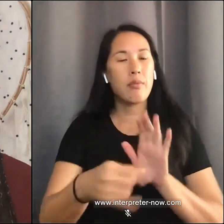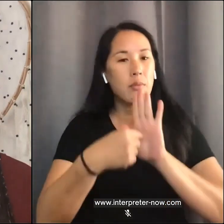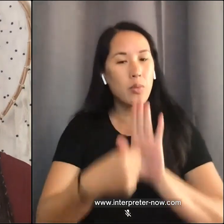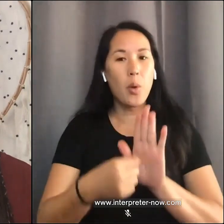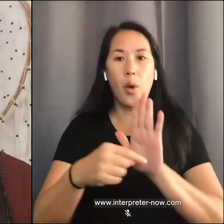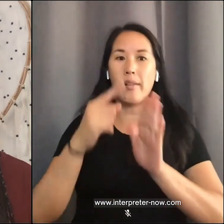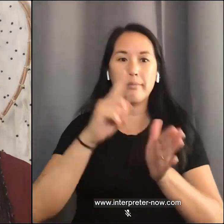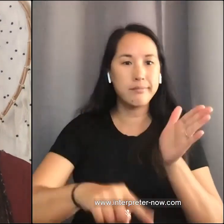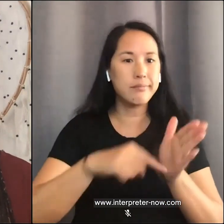and privilege.